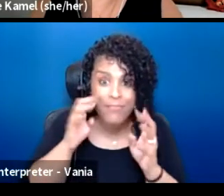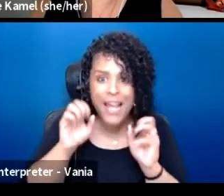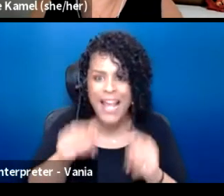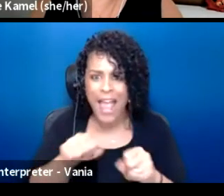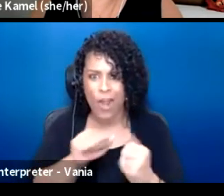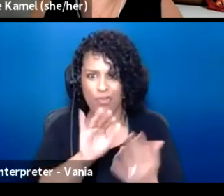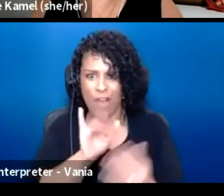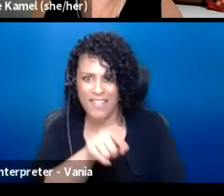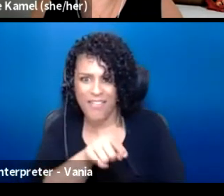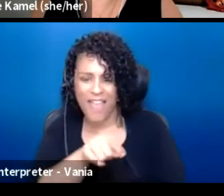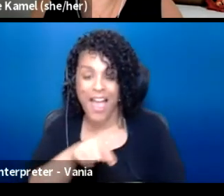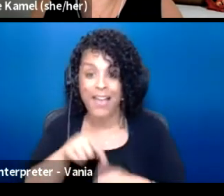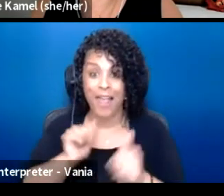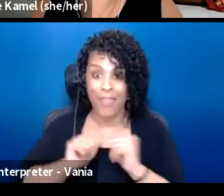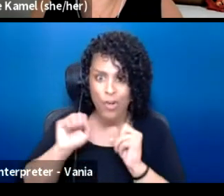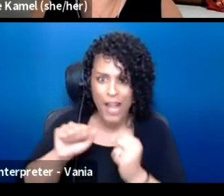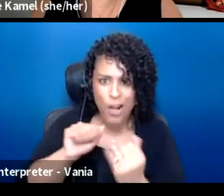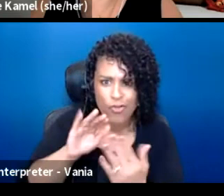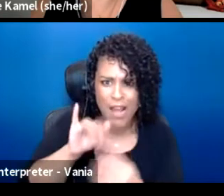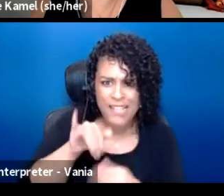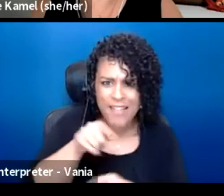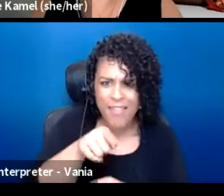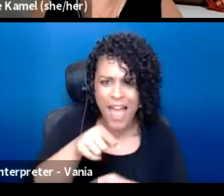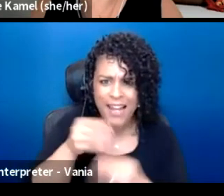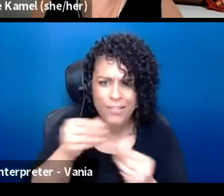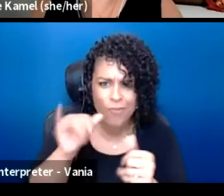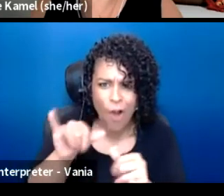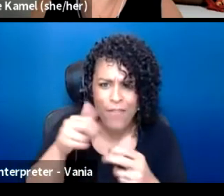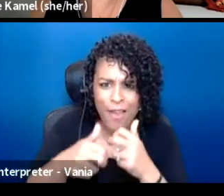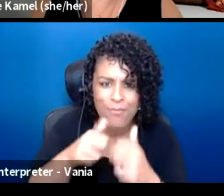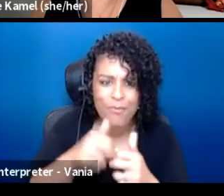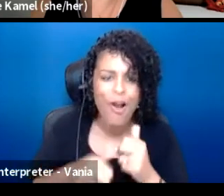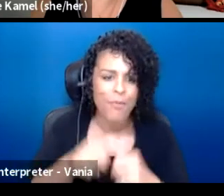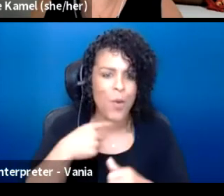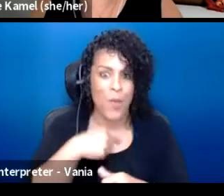or a theater can address that. We have to be more engaged.